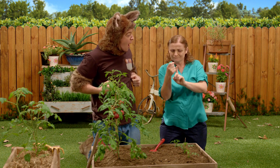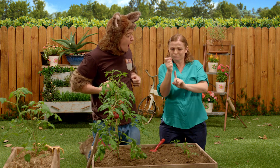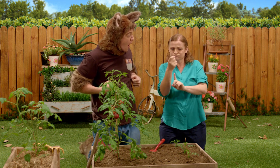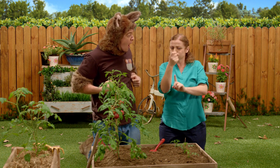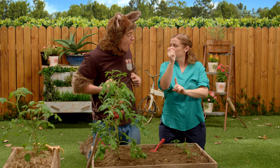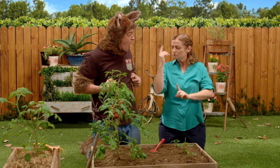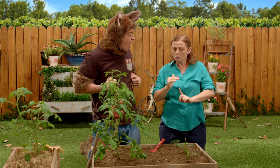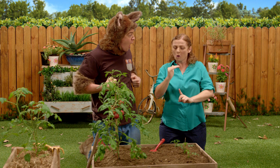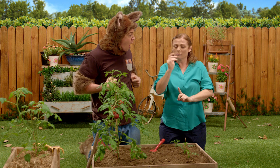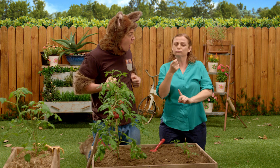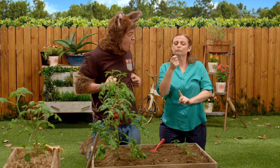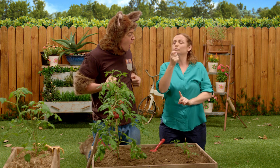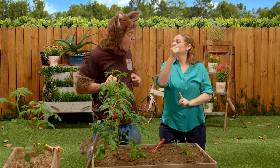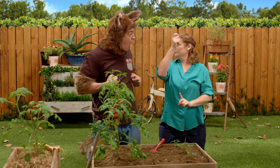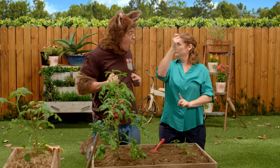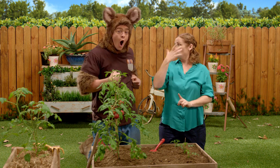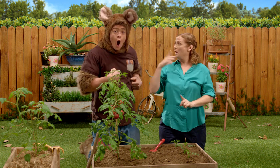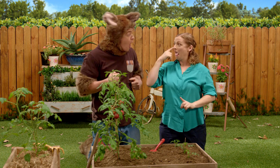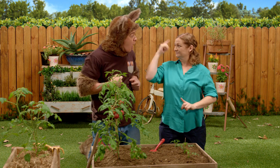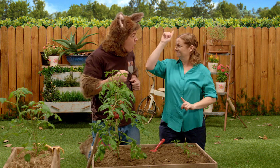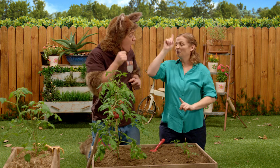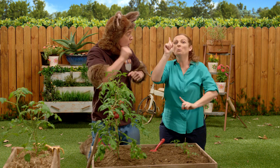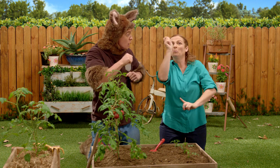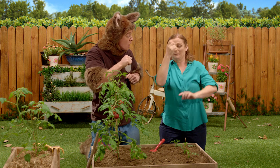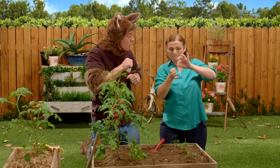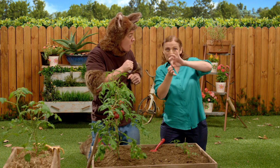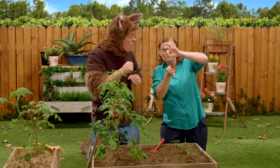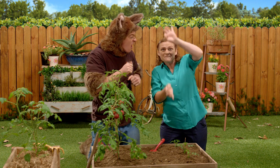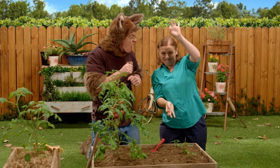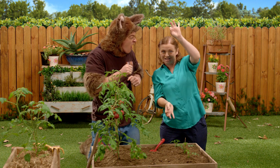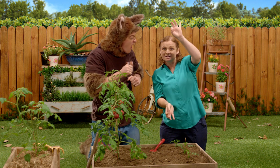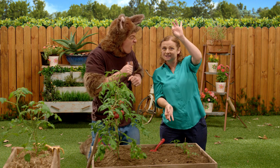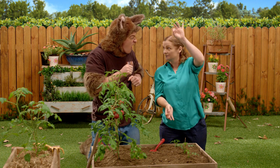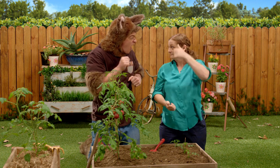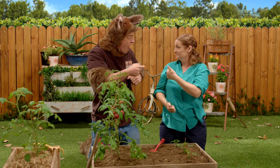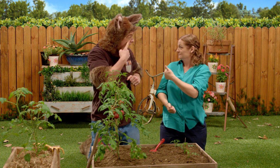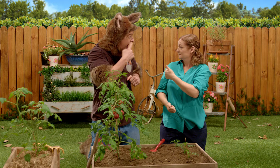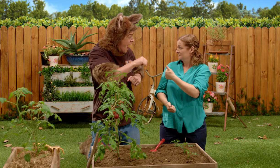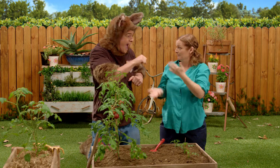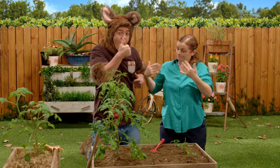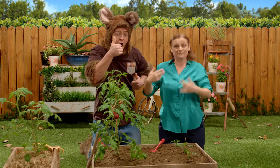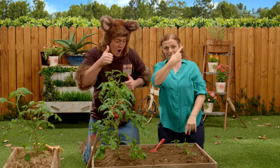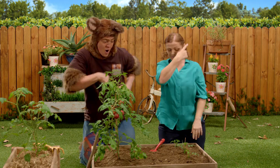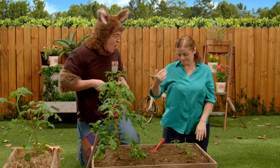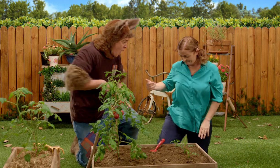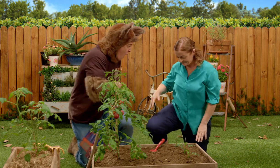I've made marks of you over the years on the door frame. Now we'll measure you today and see how tall you are. Yeah let's have a look.